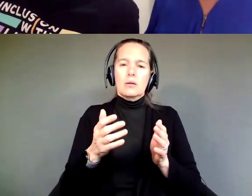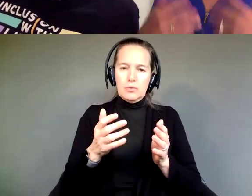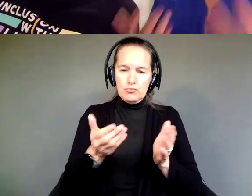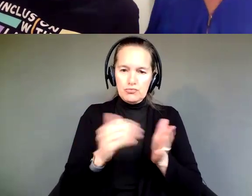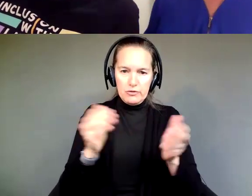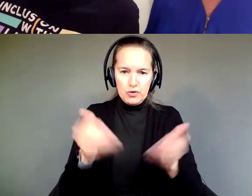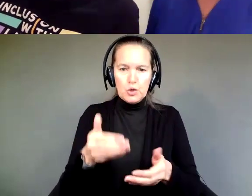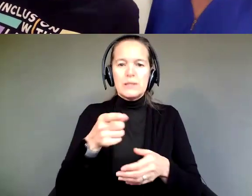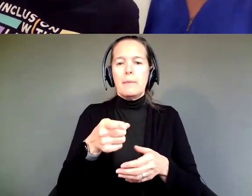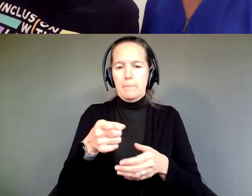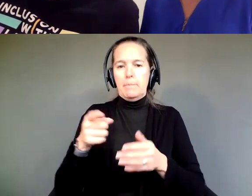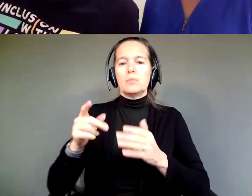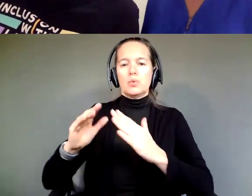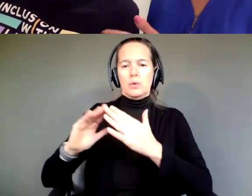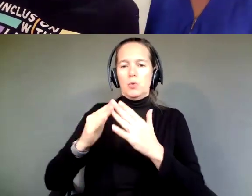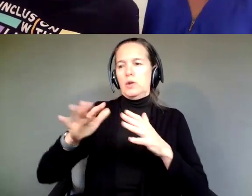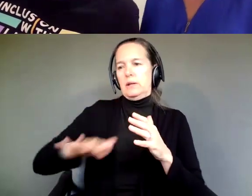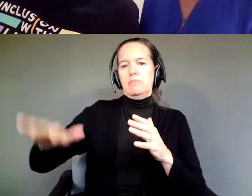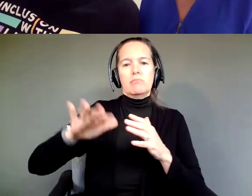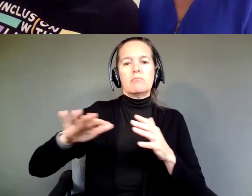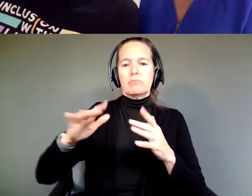reintroduce him to the community, and really give him that level of